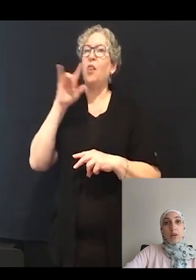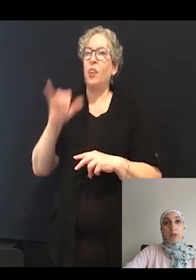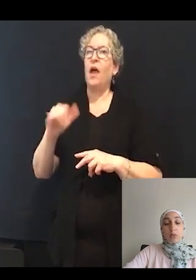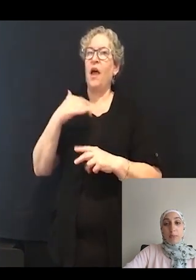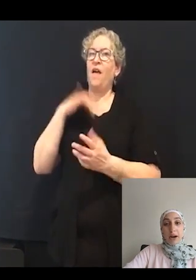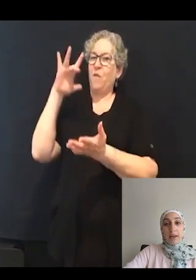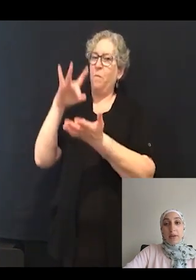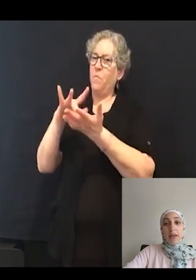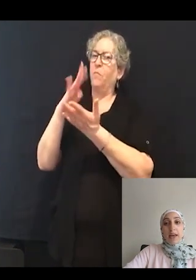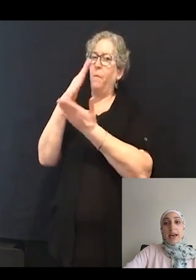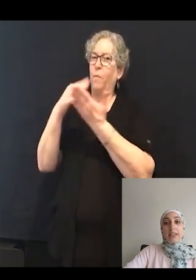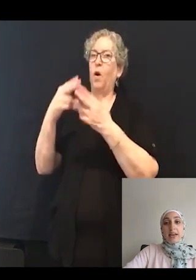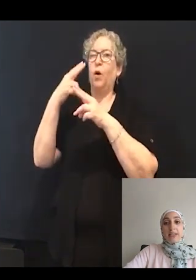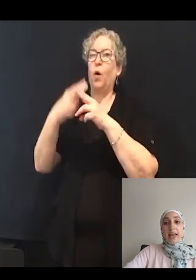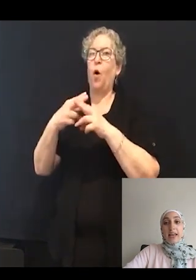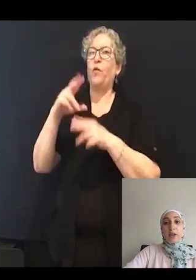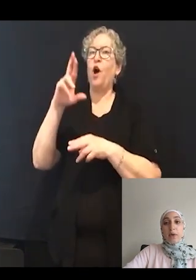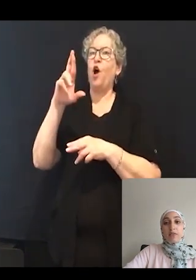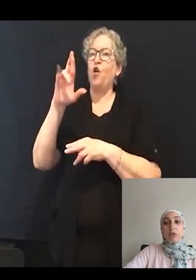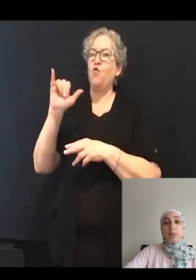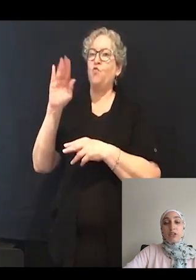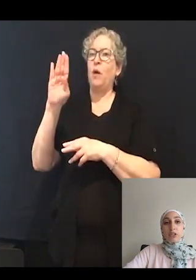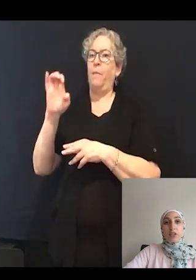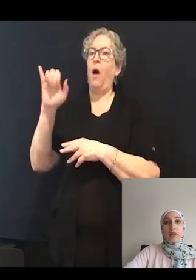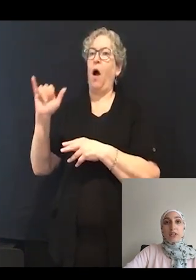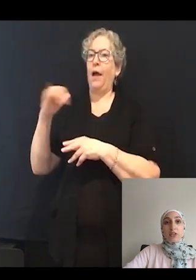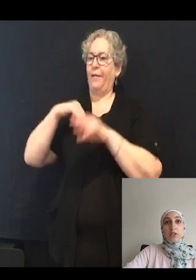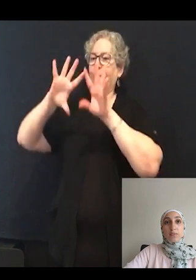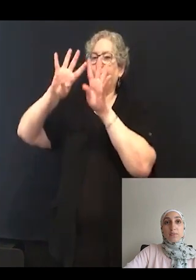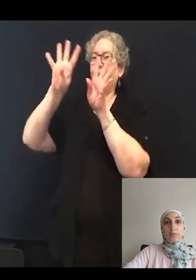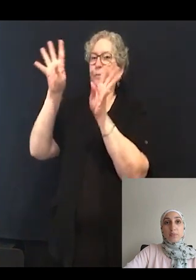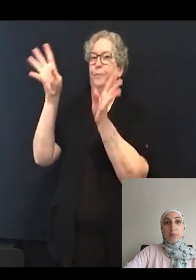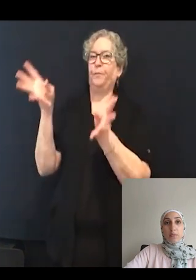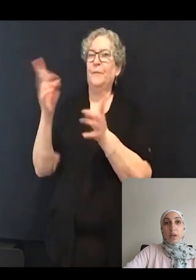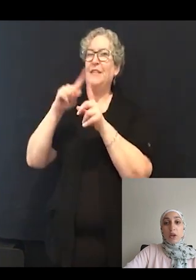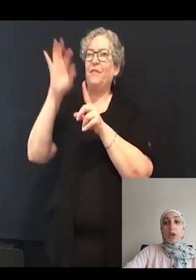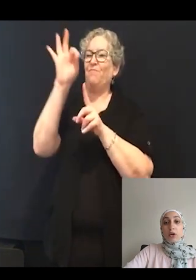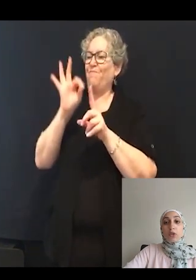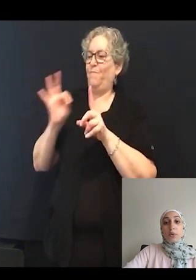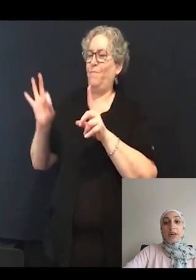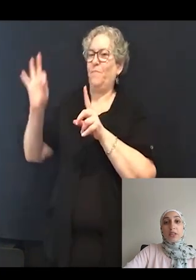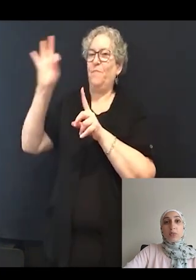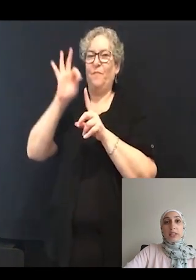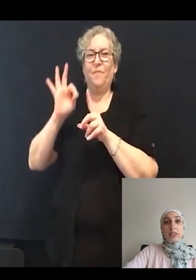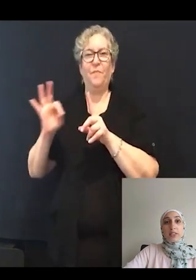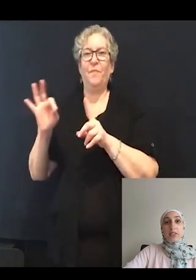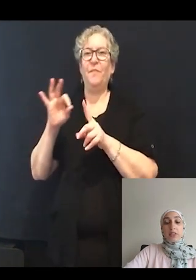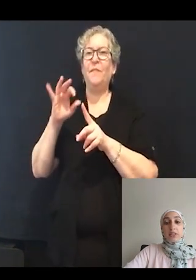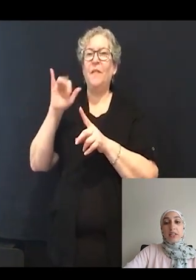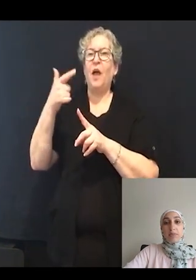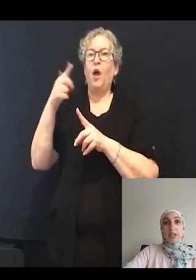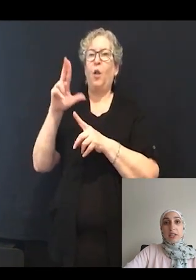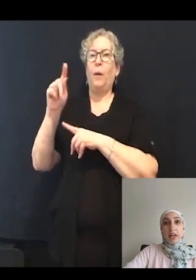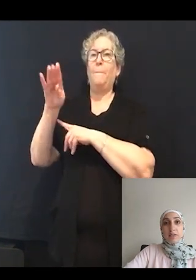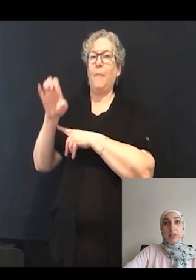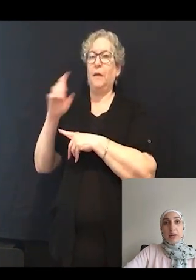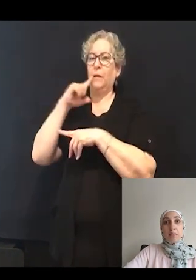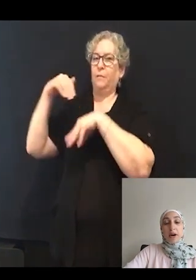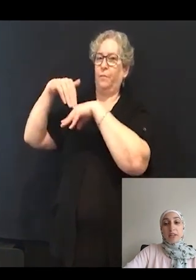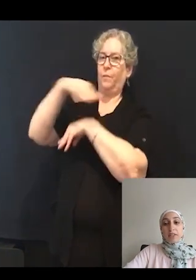called a ribeye and has a halo of glutamatergic vesicles. Glutamate is released into the synaptic cleft and binds